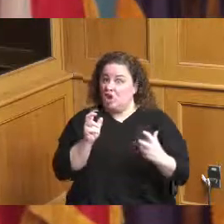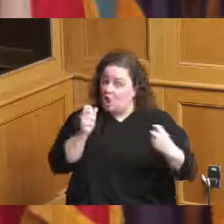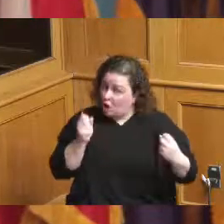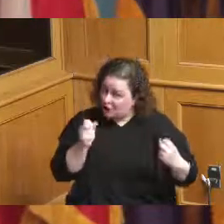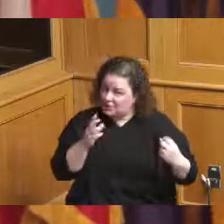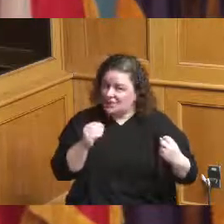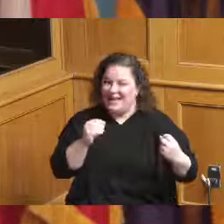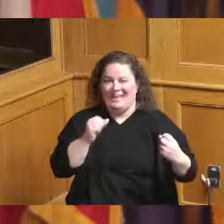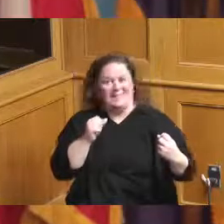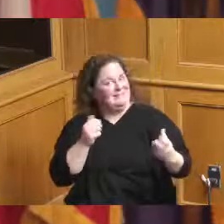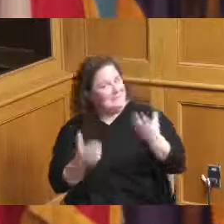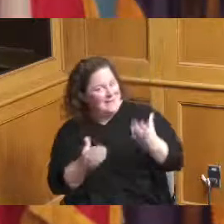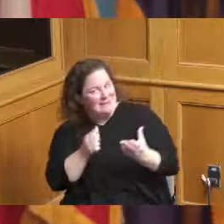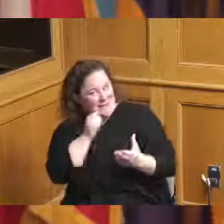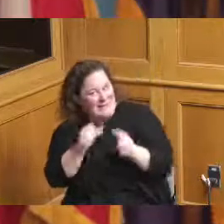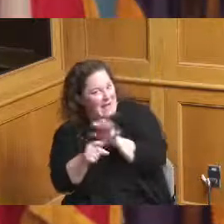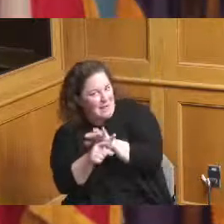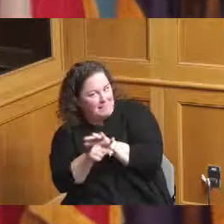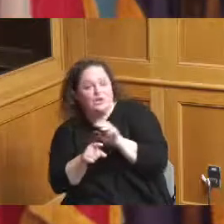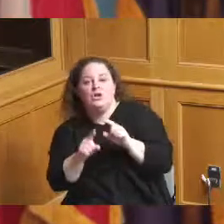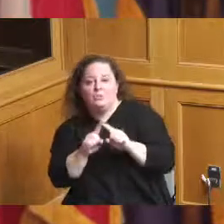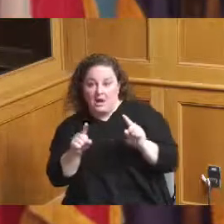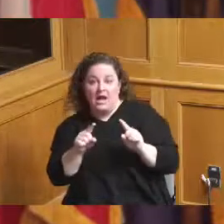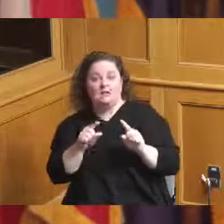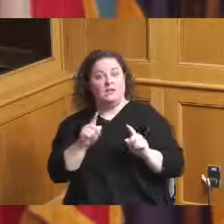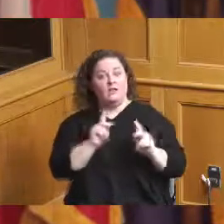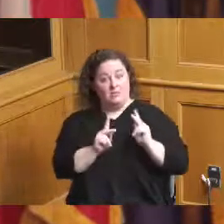of the elected officials in Atlanta to say we won't build this airport